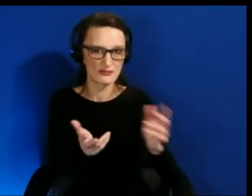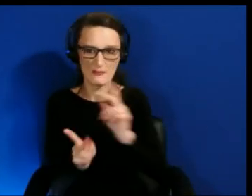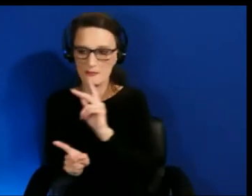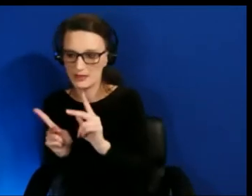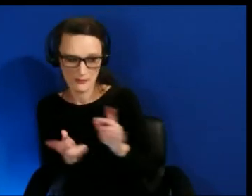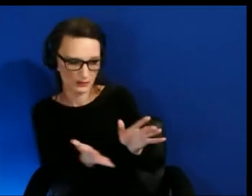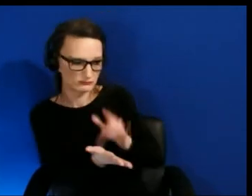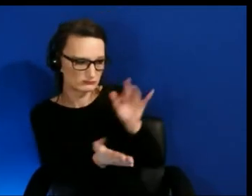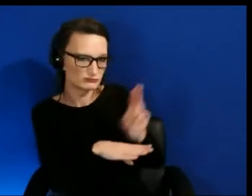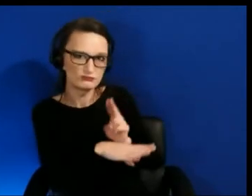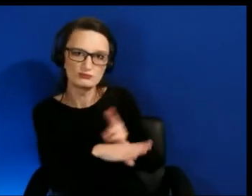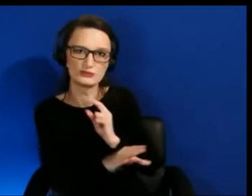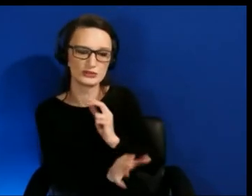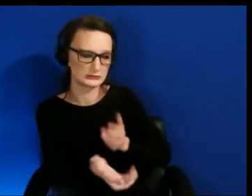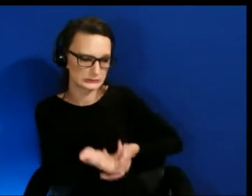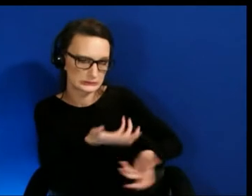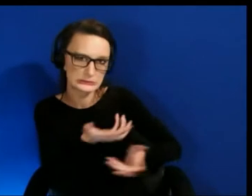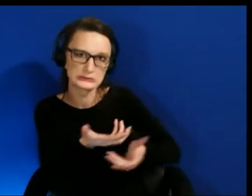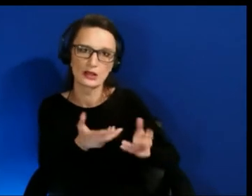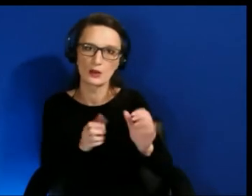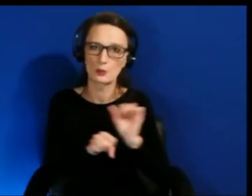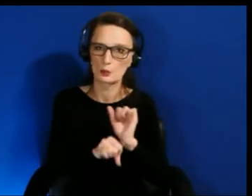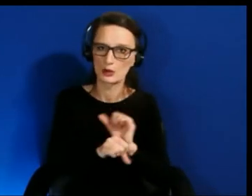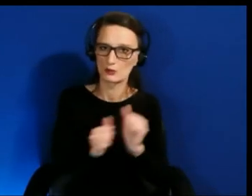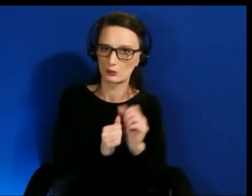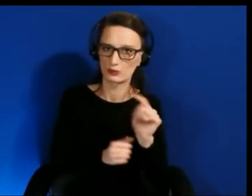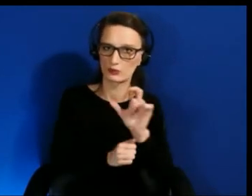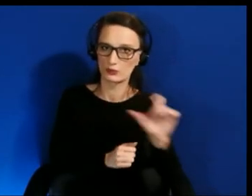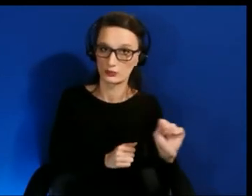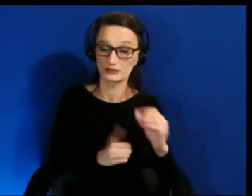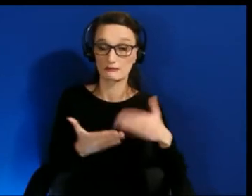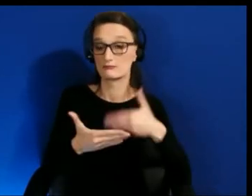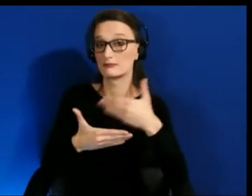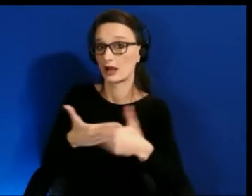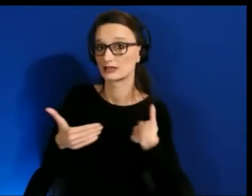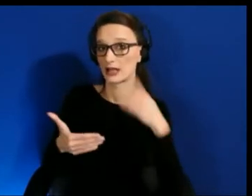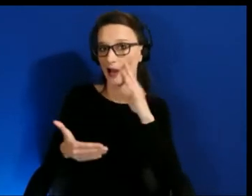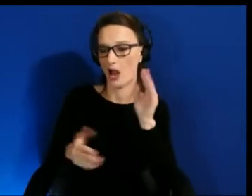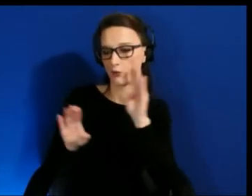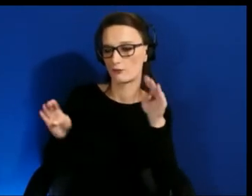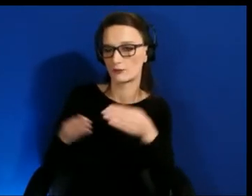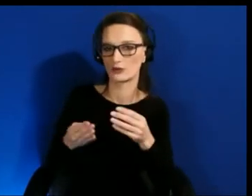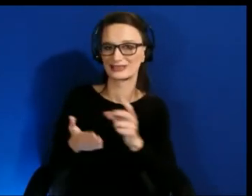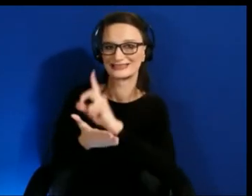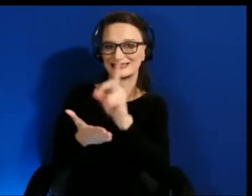And next I’m going to look into design patterns and there's a lot of gaps.